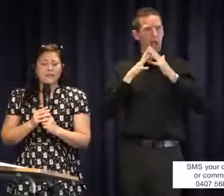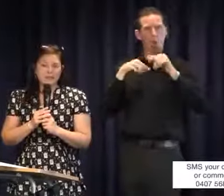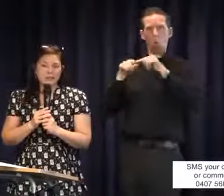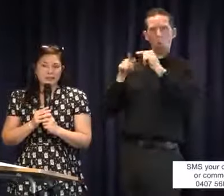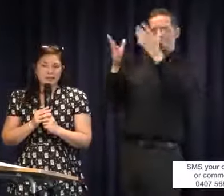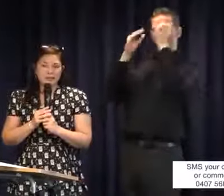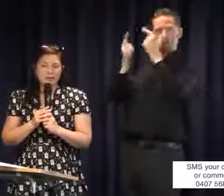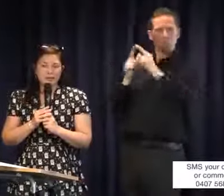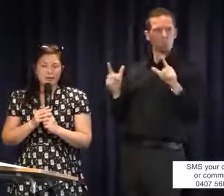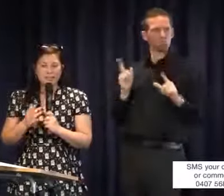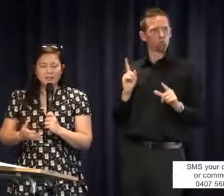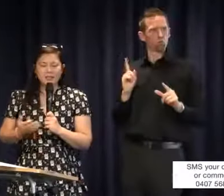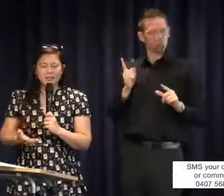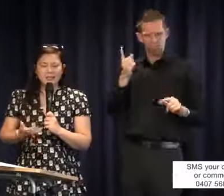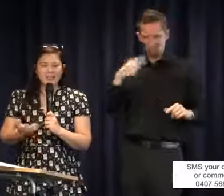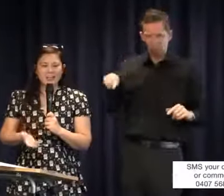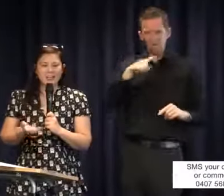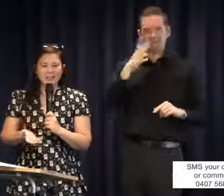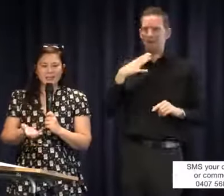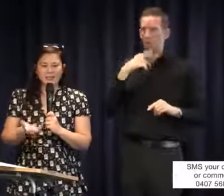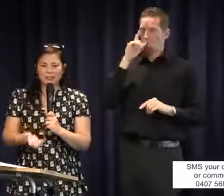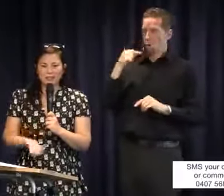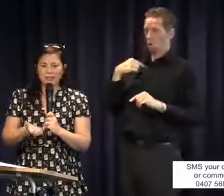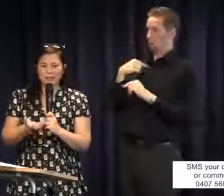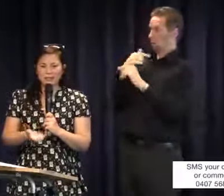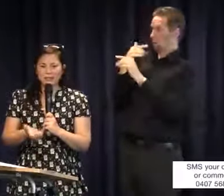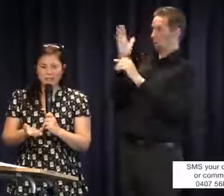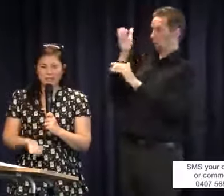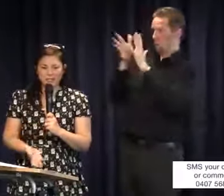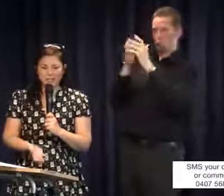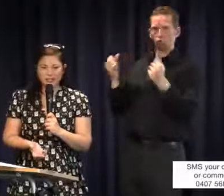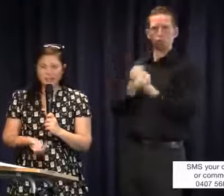the fact that we need to be able to provide our children the strong language foundation